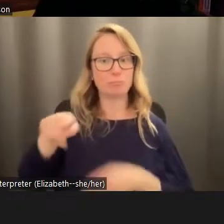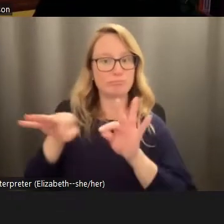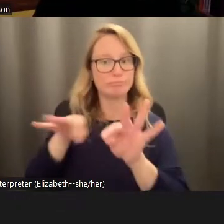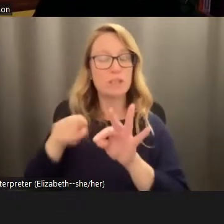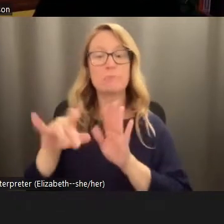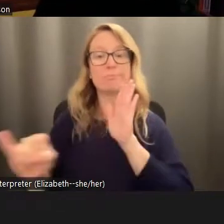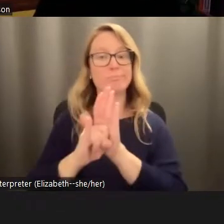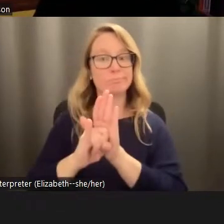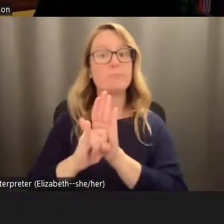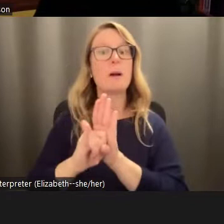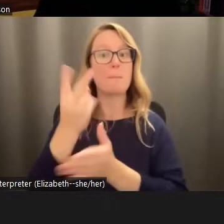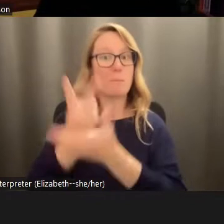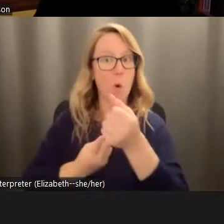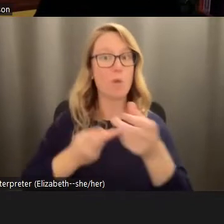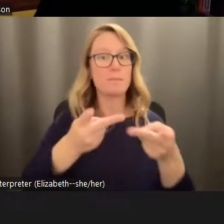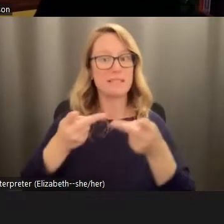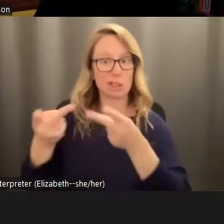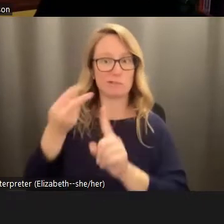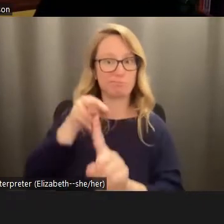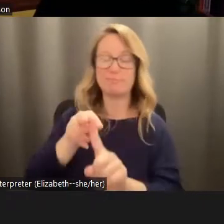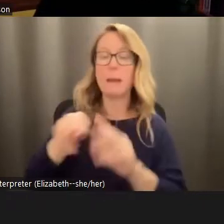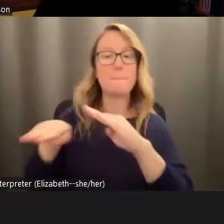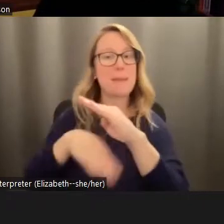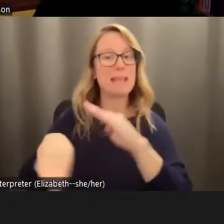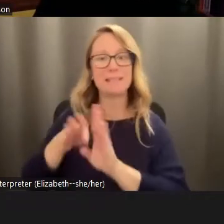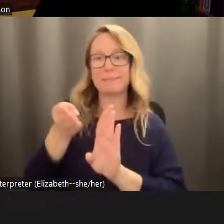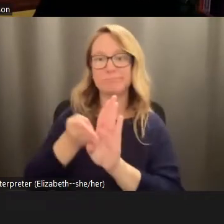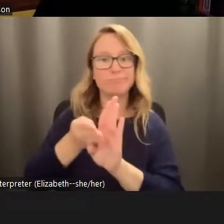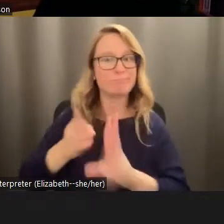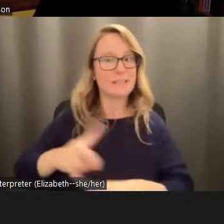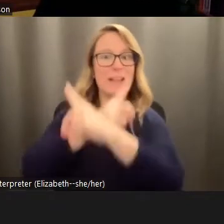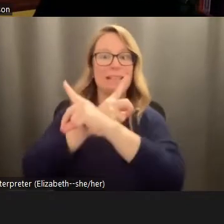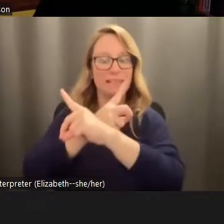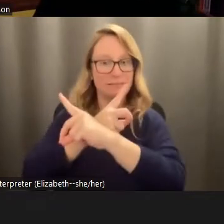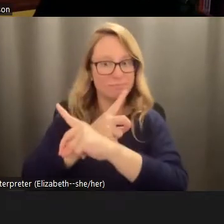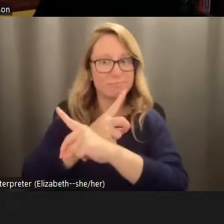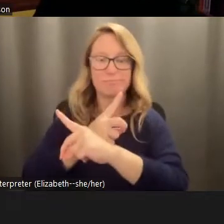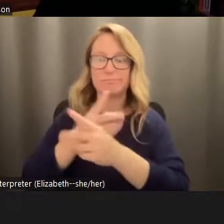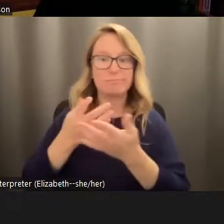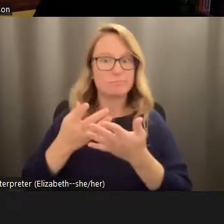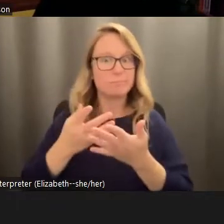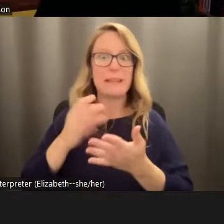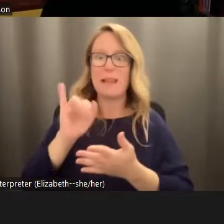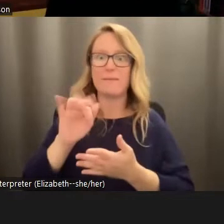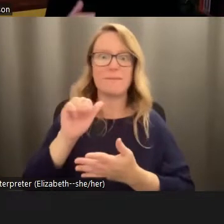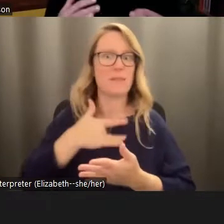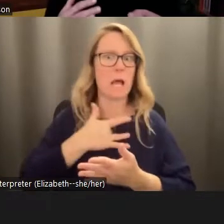positions as a basic psychic defense against the human discomfort with uncertainty and ambiguity. So she says, you